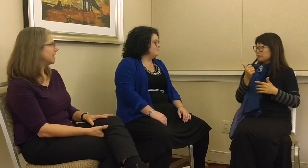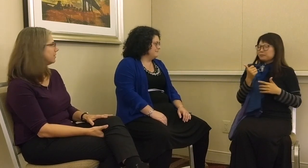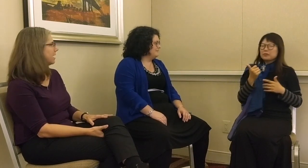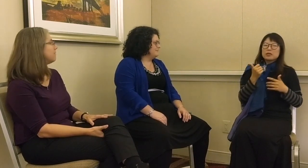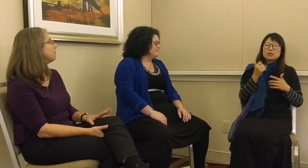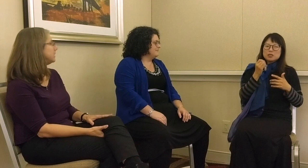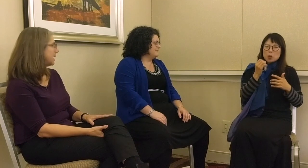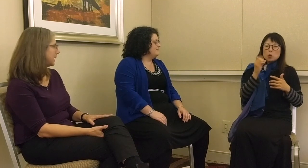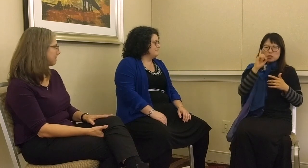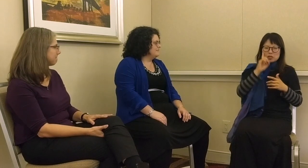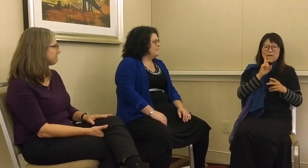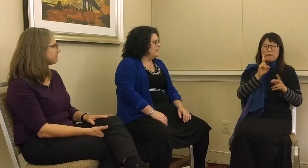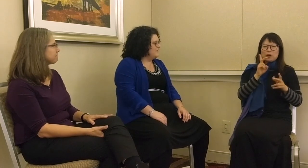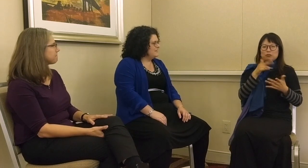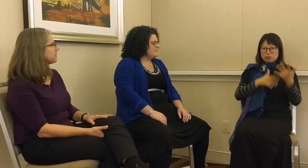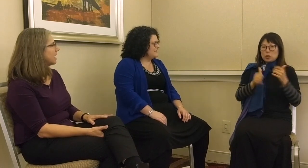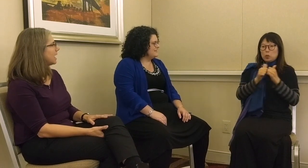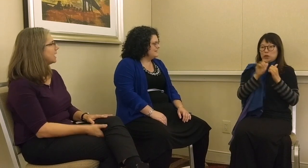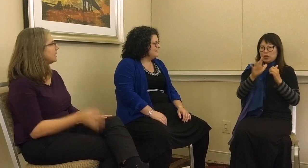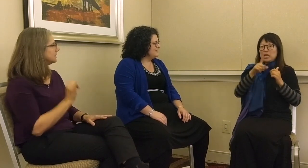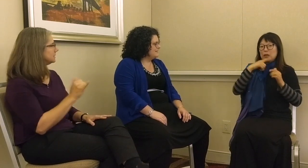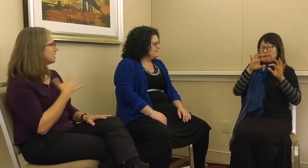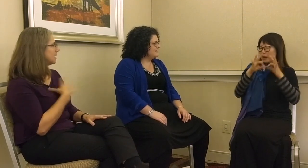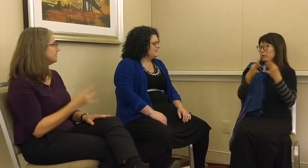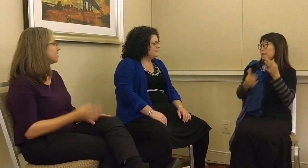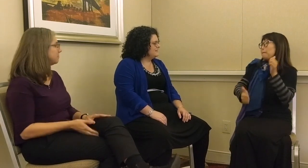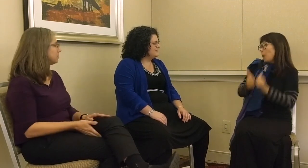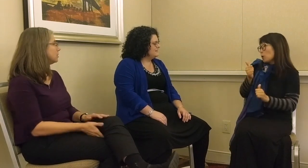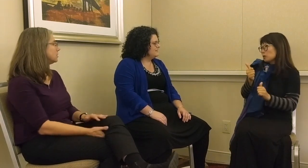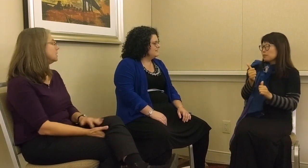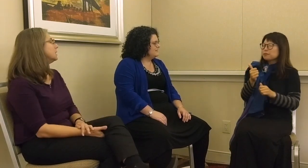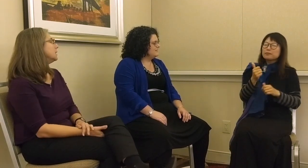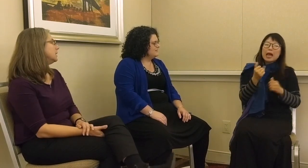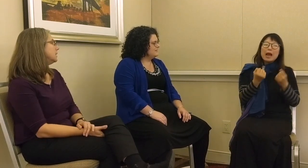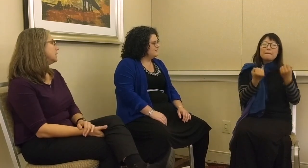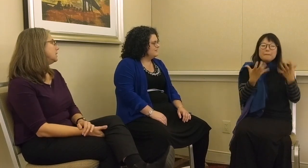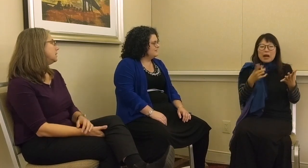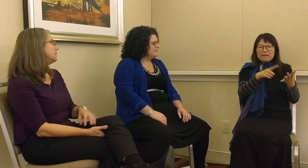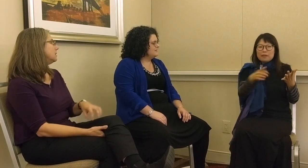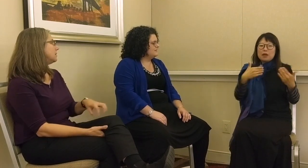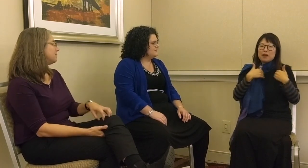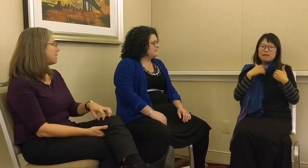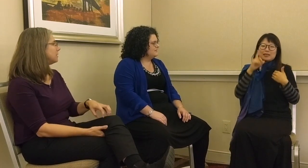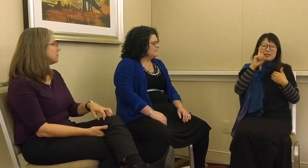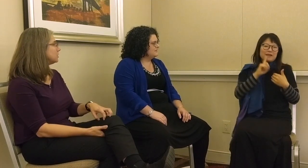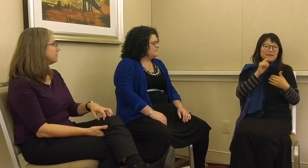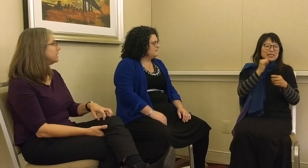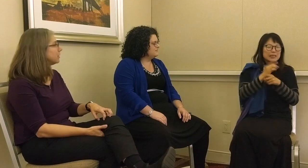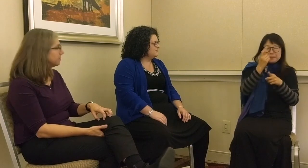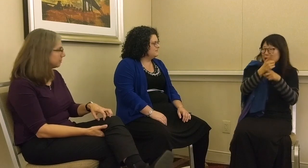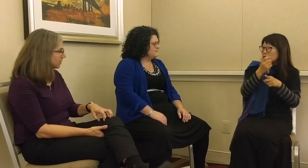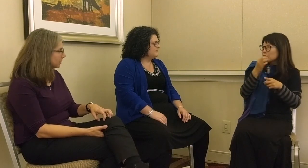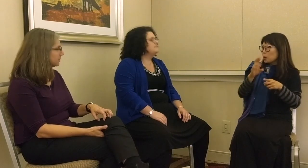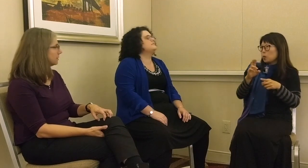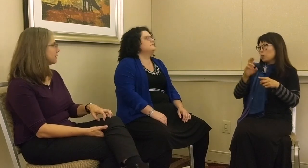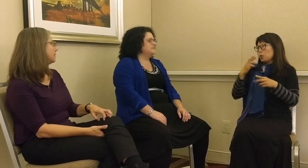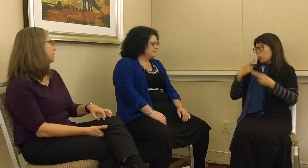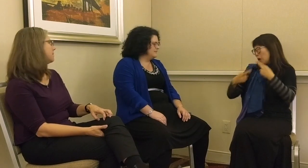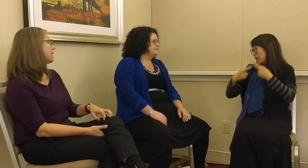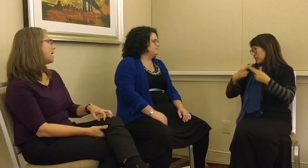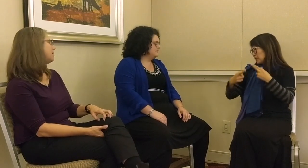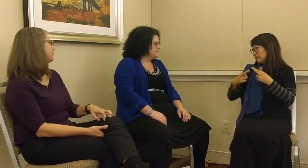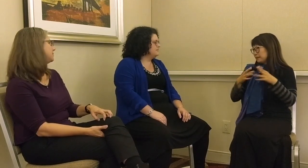together every day. Deaf people in the family mostly have hearing people. They may have